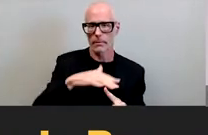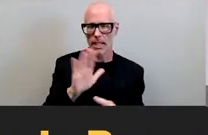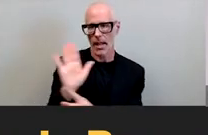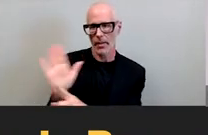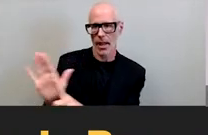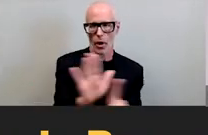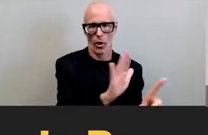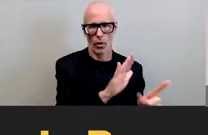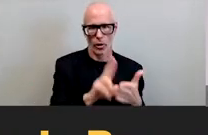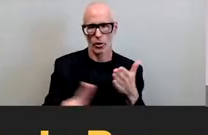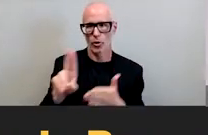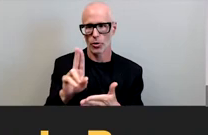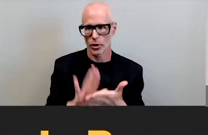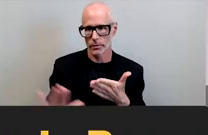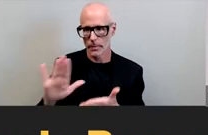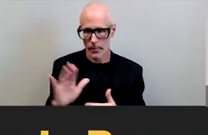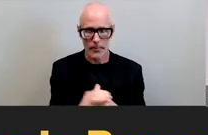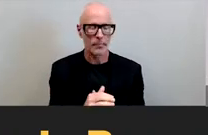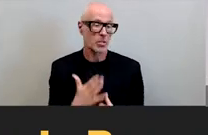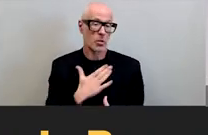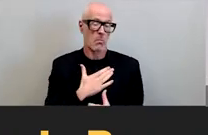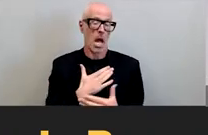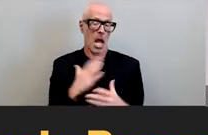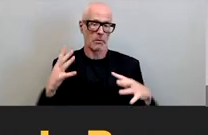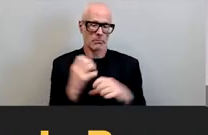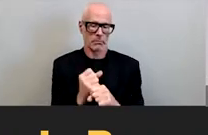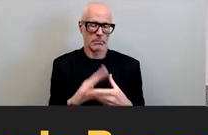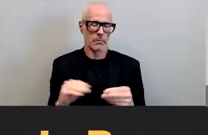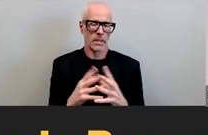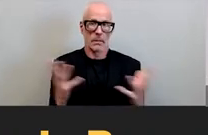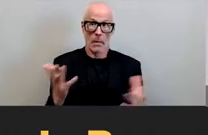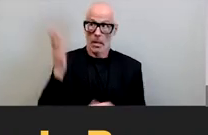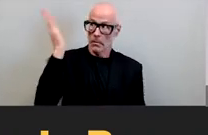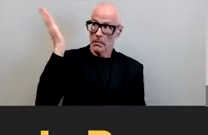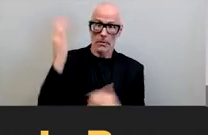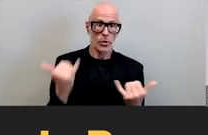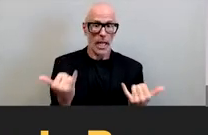so this is my way of saying that you know so much of what i'm gonna bring to you today is informed